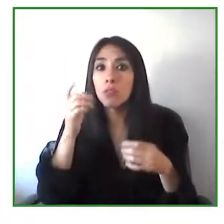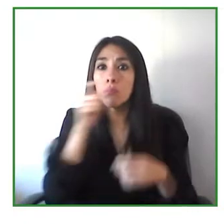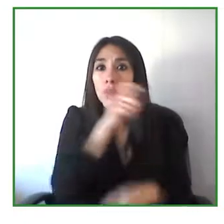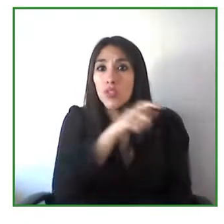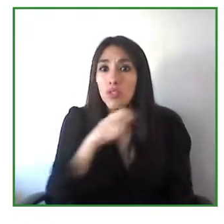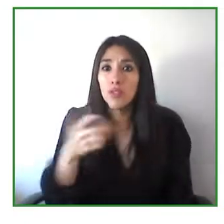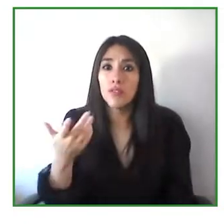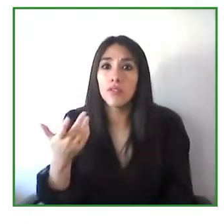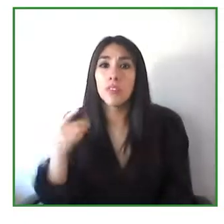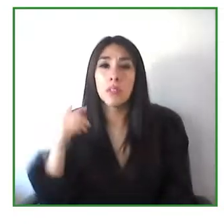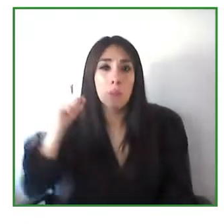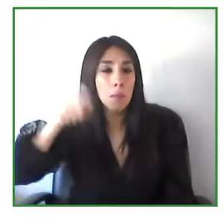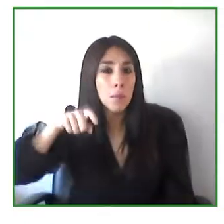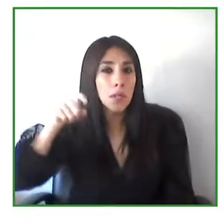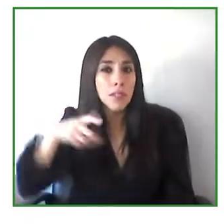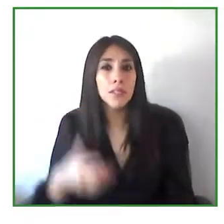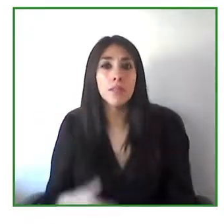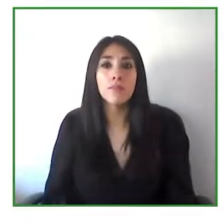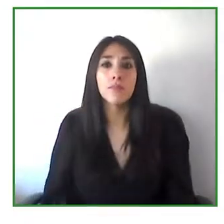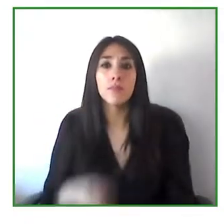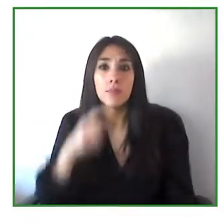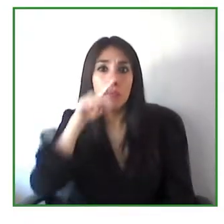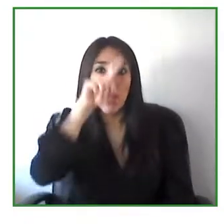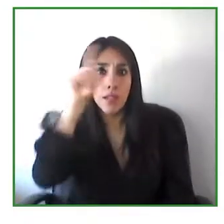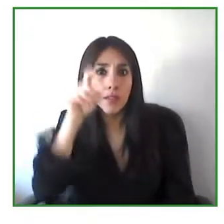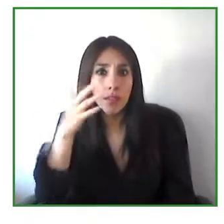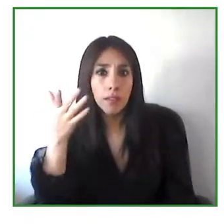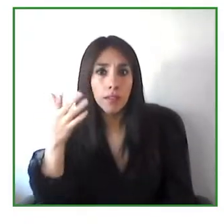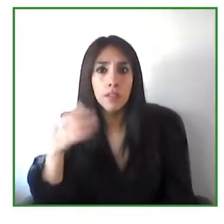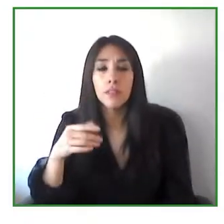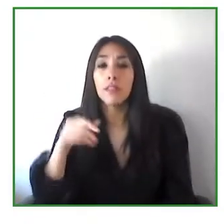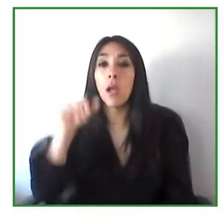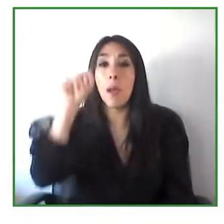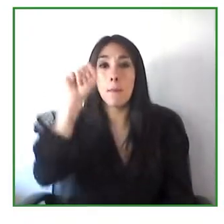with Disabilities it is very clear from the CRPD obligation that